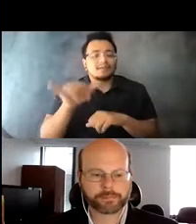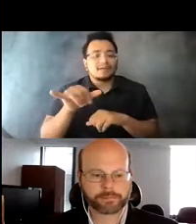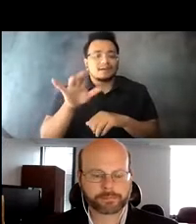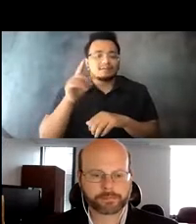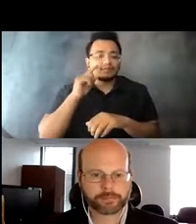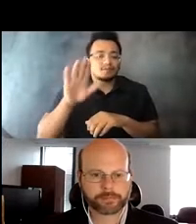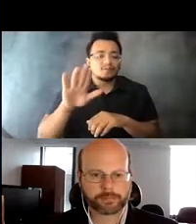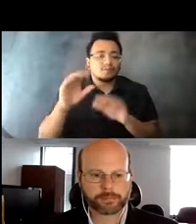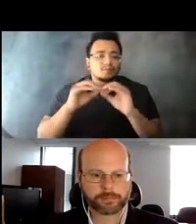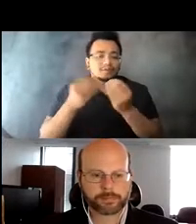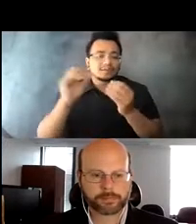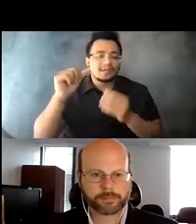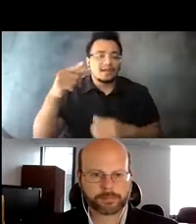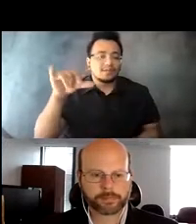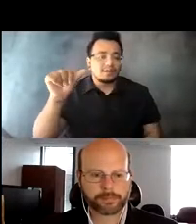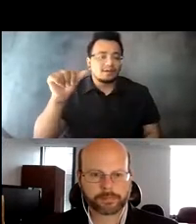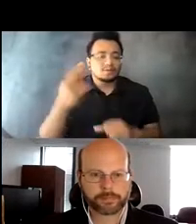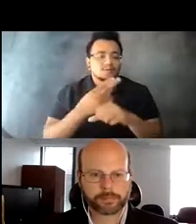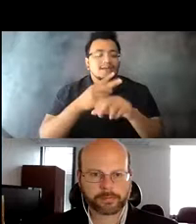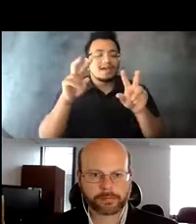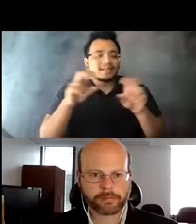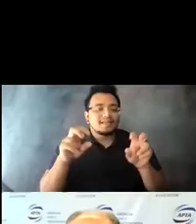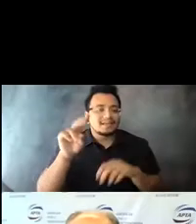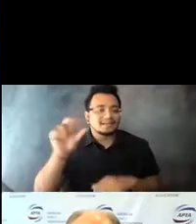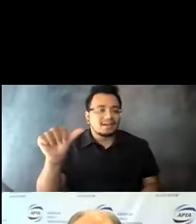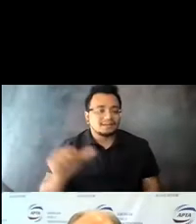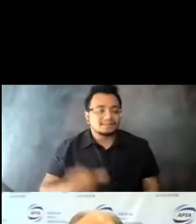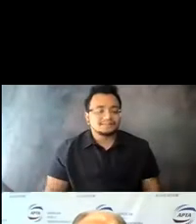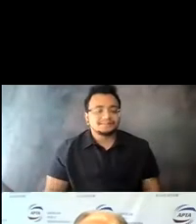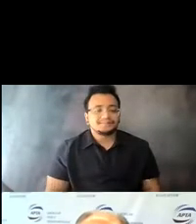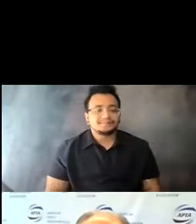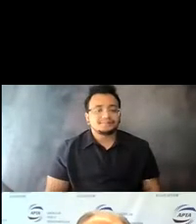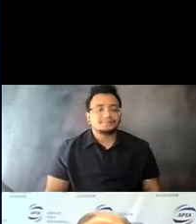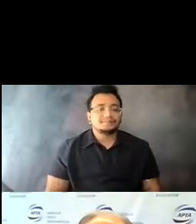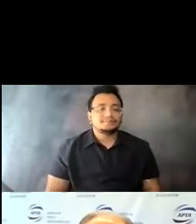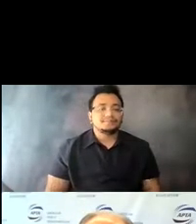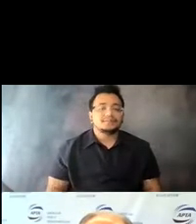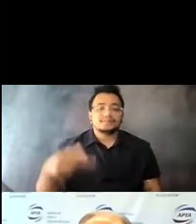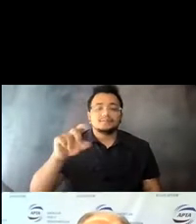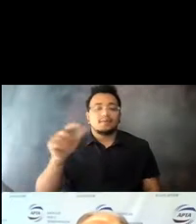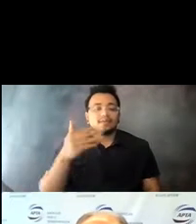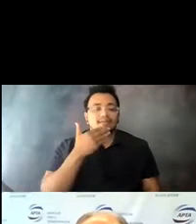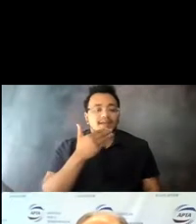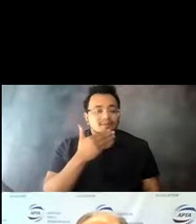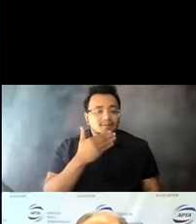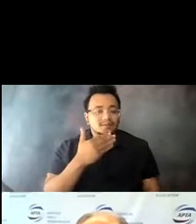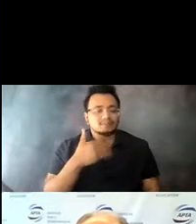15:09:52 >> PAUL SKOUTELAS: Thank you, Paul. 15:09:53 Very much. 15:09:59 First of all, it's been enlightening to listen to our colleagues here and have